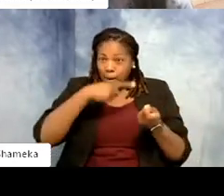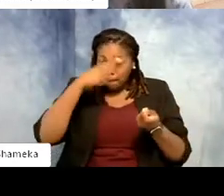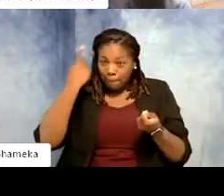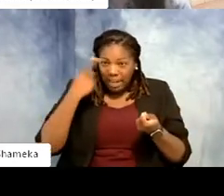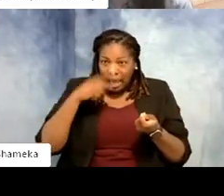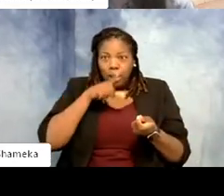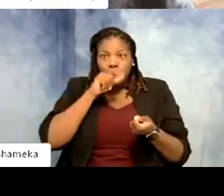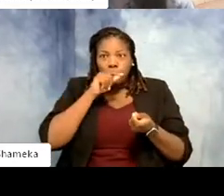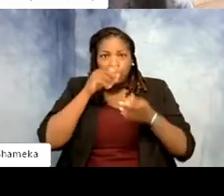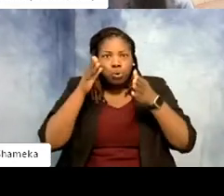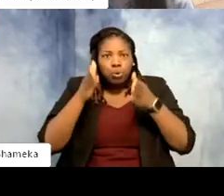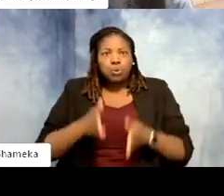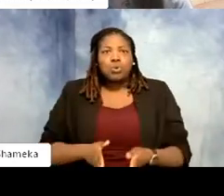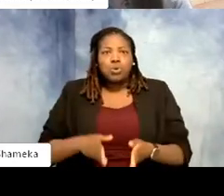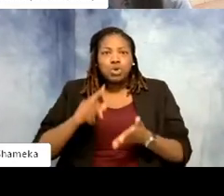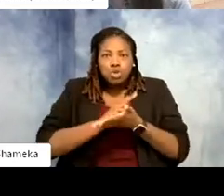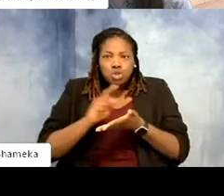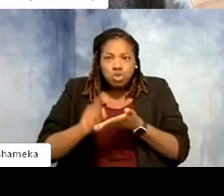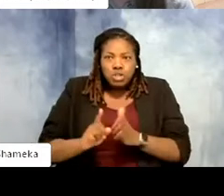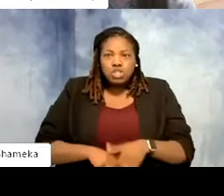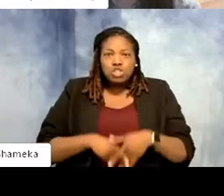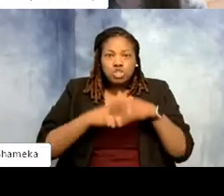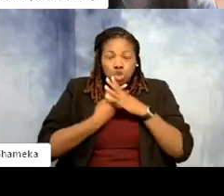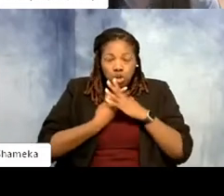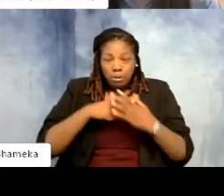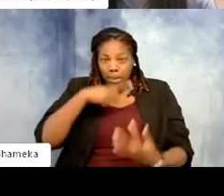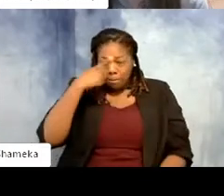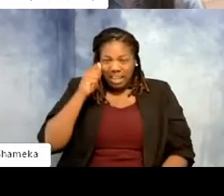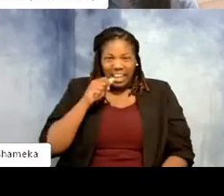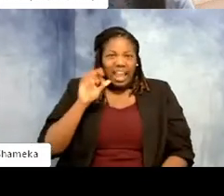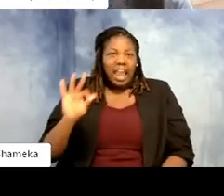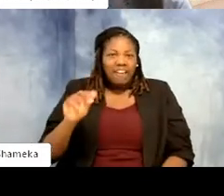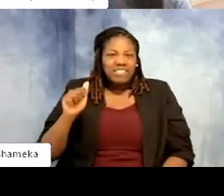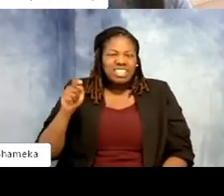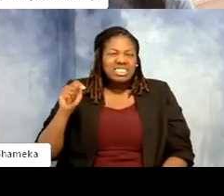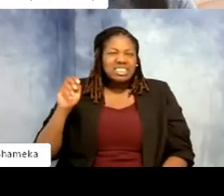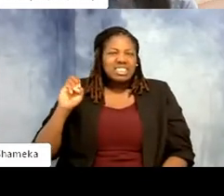started by the Black AF in STEM collective. This week is dedicated to highlighting Black nature